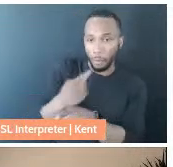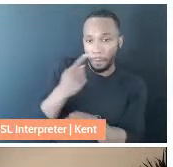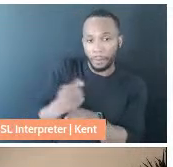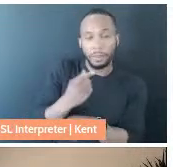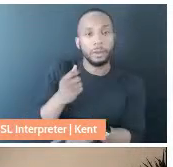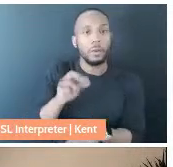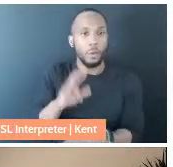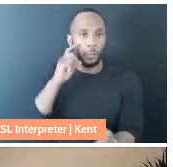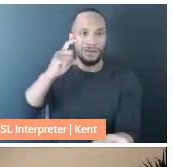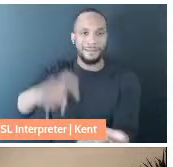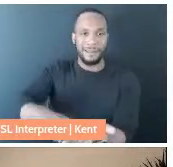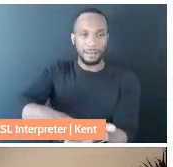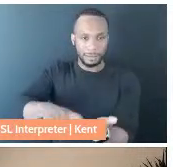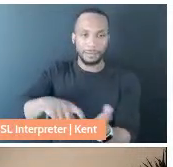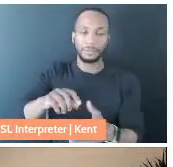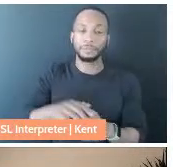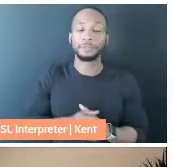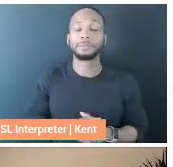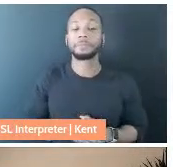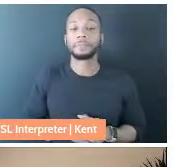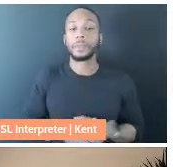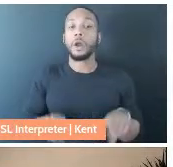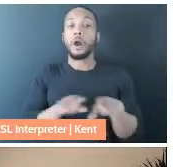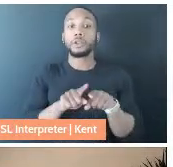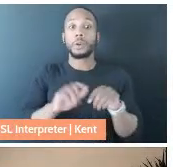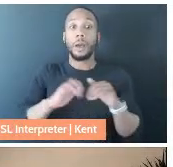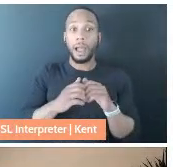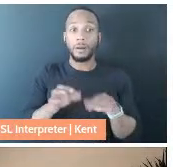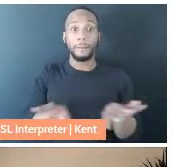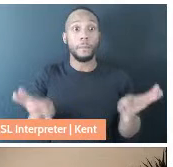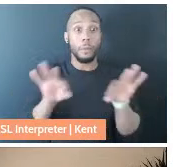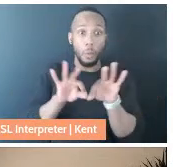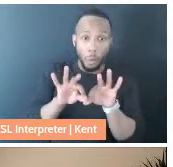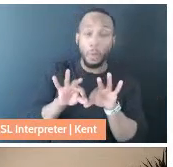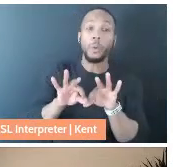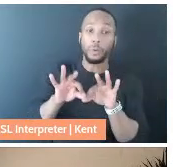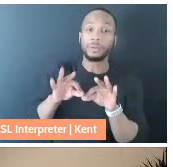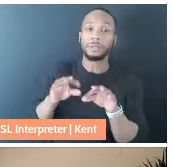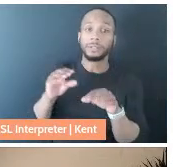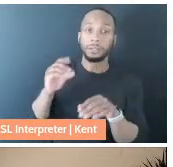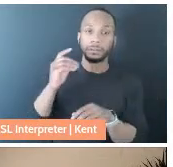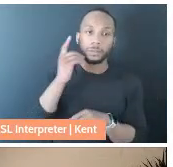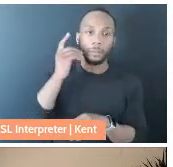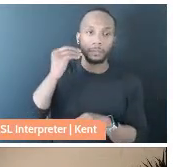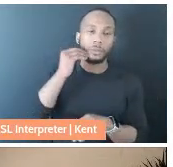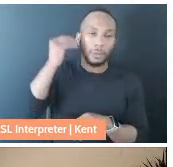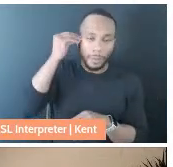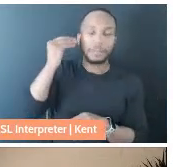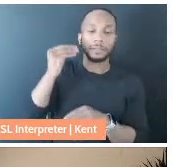recognized, and how vital domestic work is to this whole care work conversation.